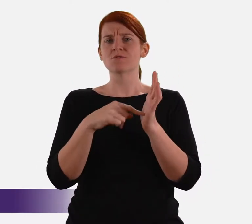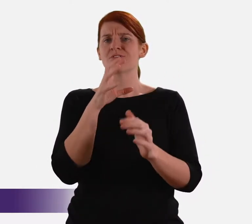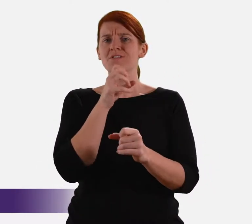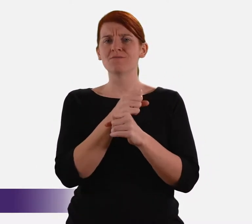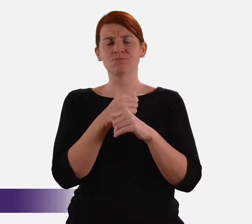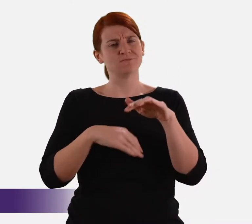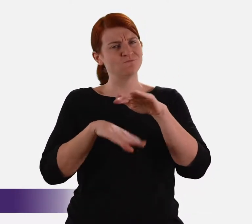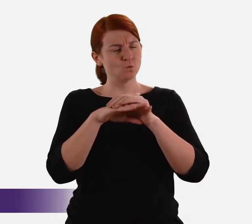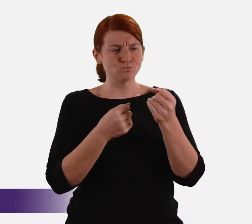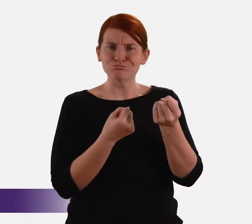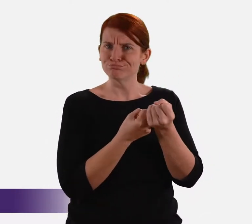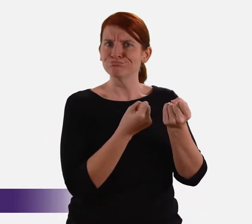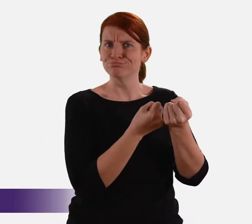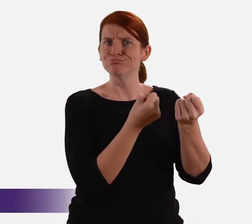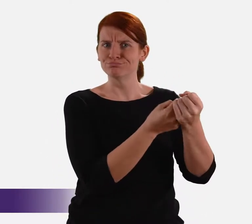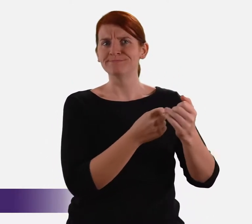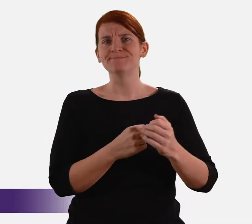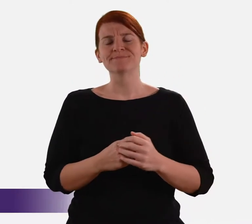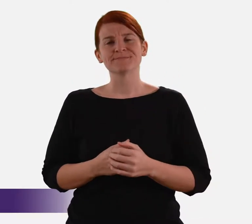by the Northern Territory Government when it endorsed the establishment of the Commission.